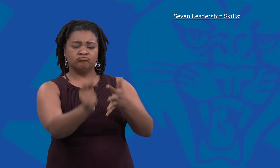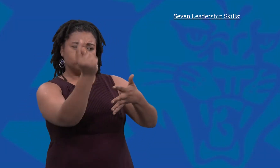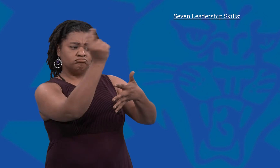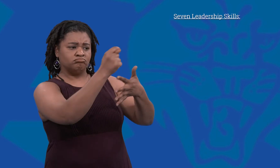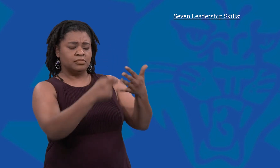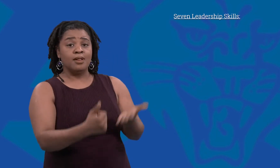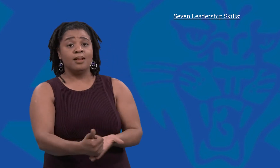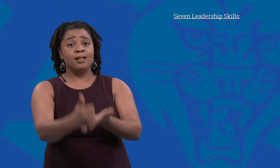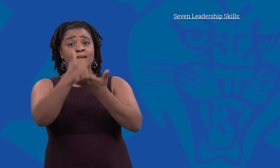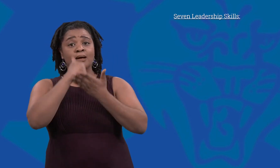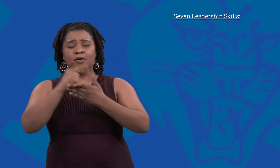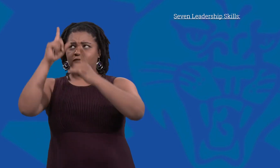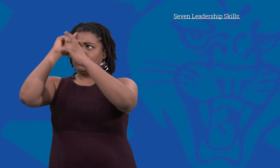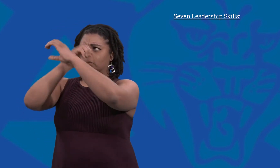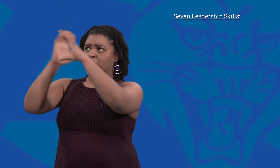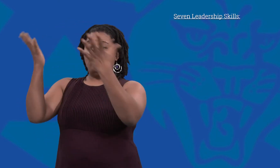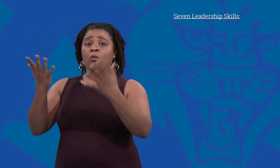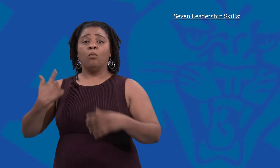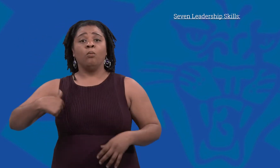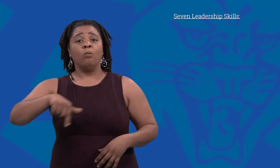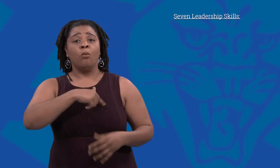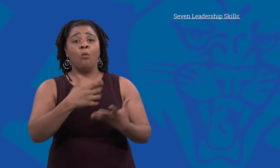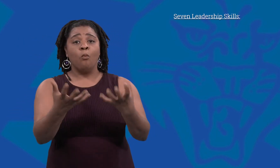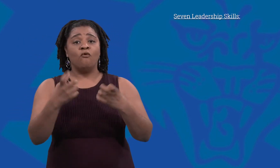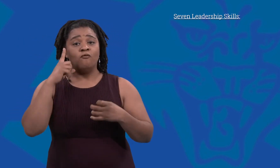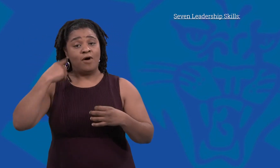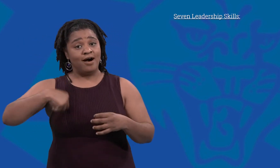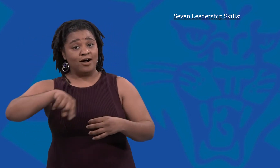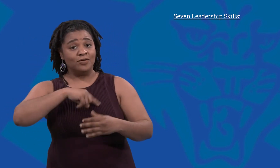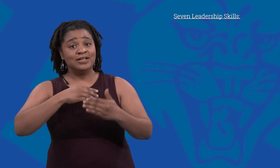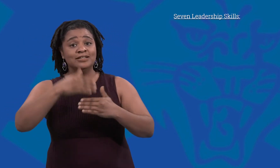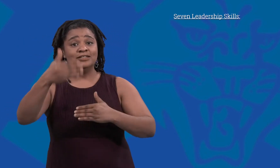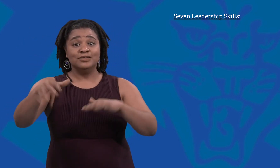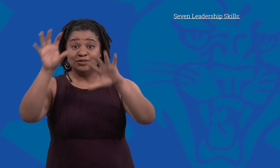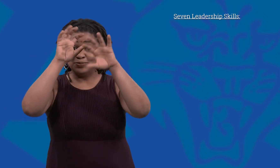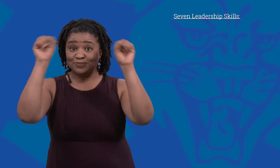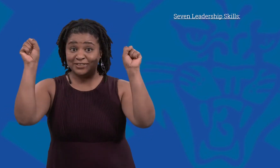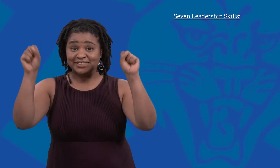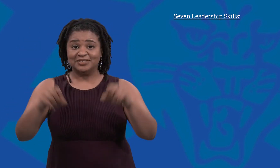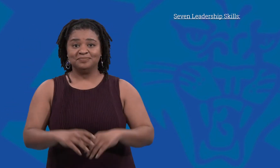we would like to see in our next superintendent.